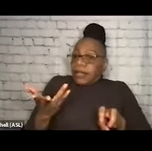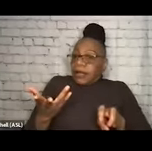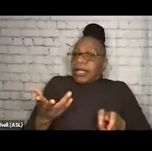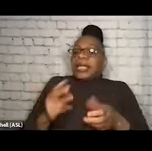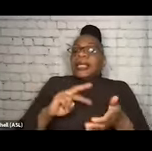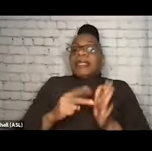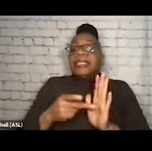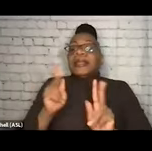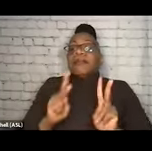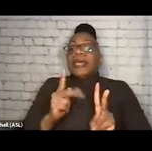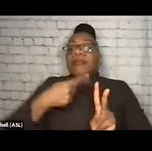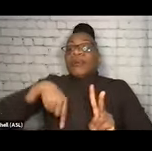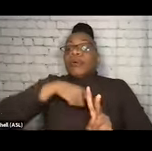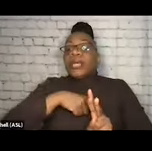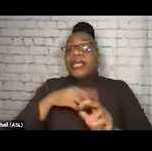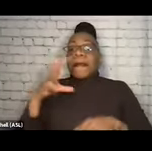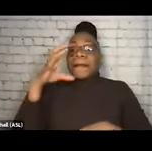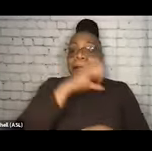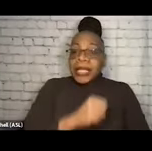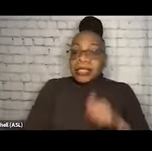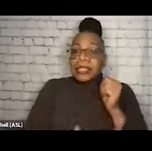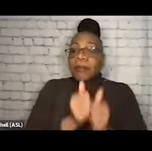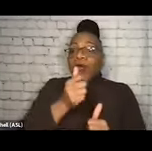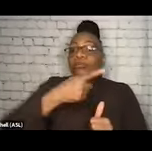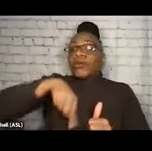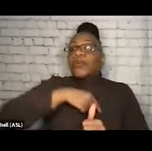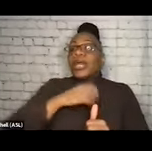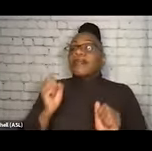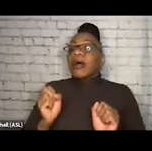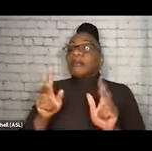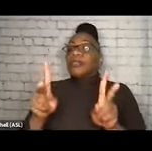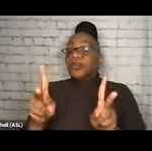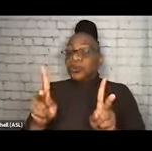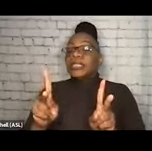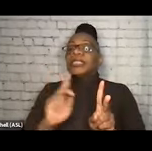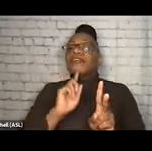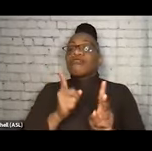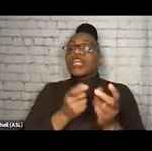And I'd like to present that we have the opportunity to reinforce a mode of administration that reinforces a social use,